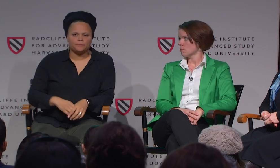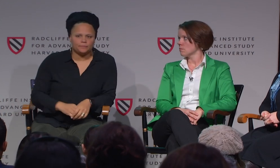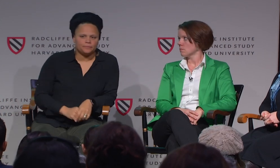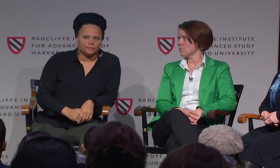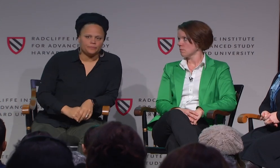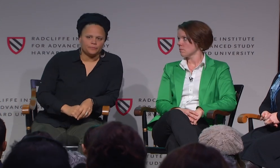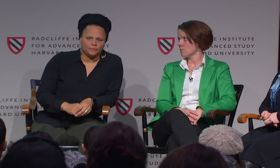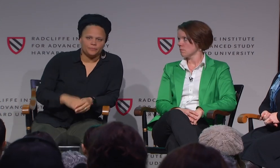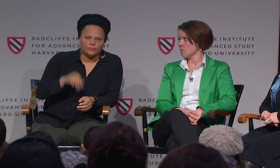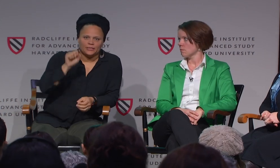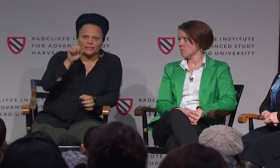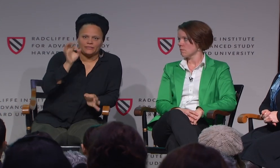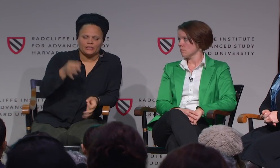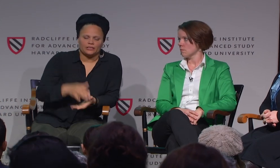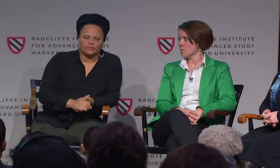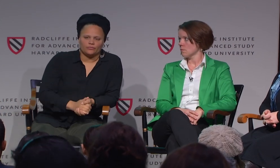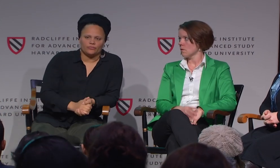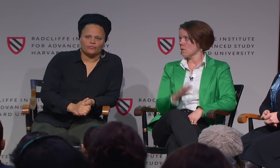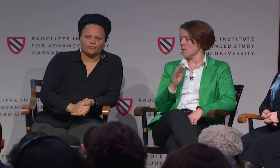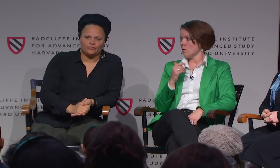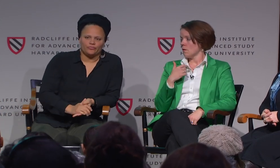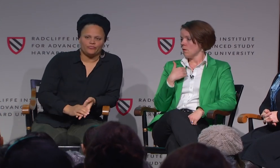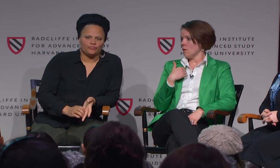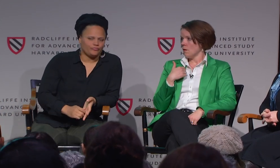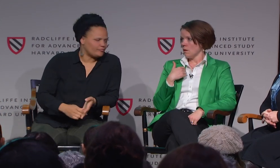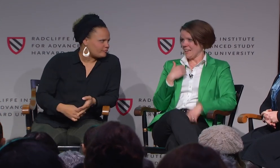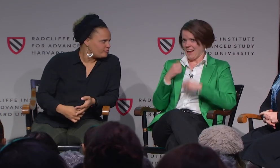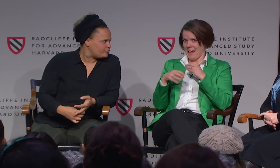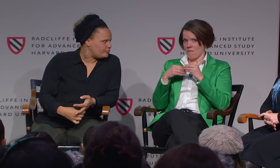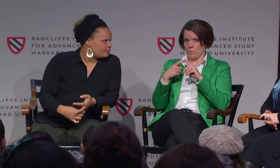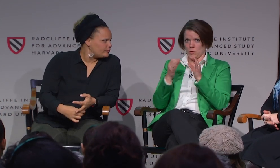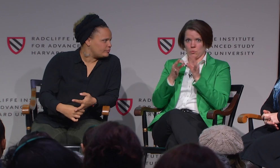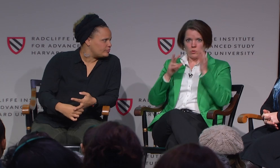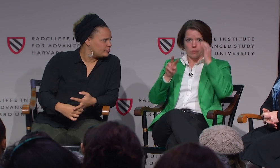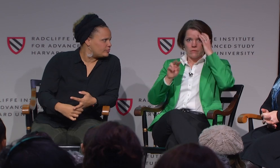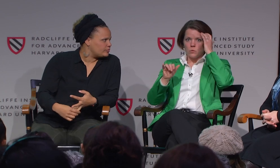And over time, we will get to the right sign. So, definitely.